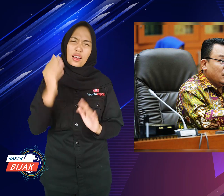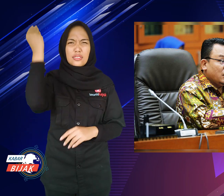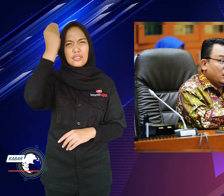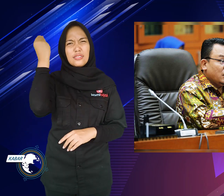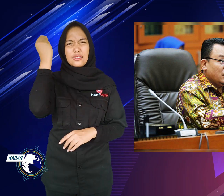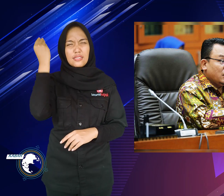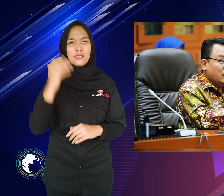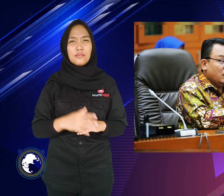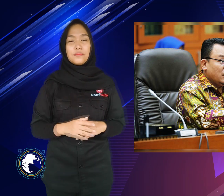Confusing.